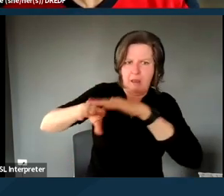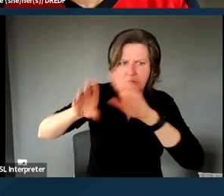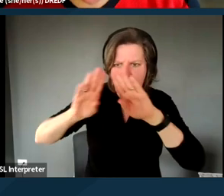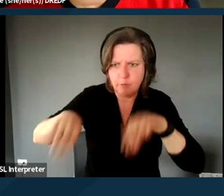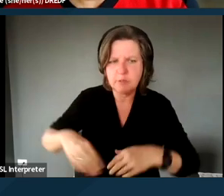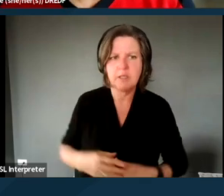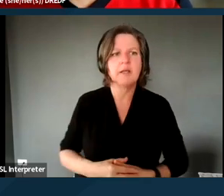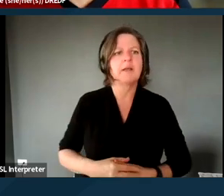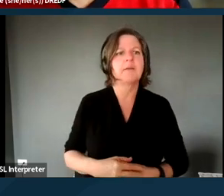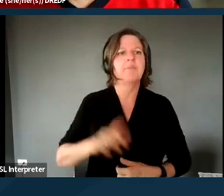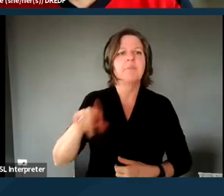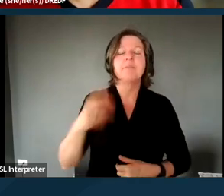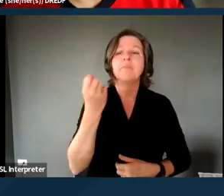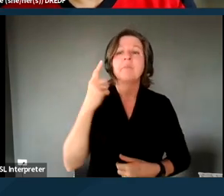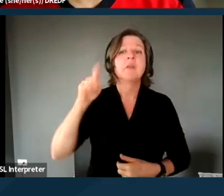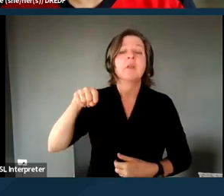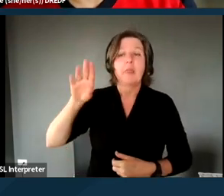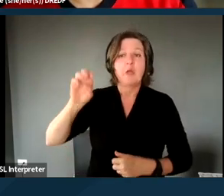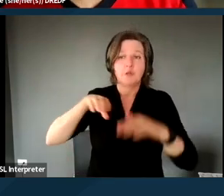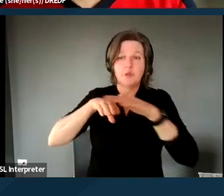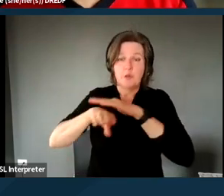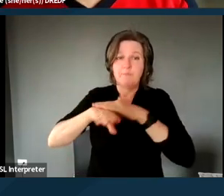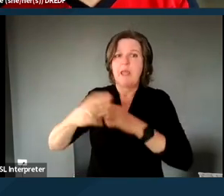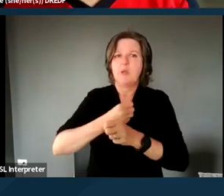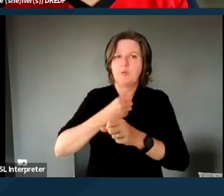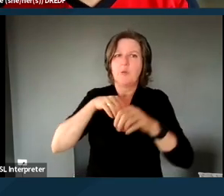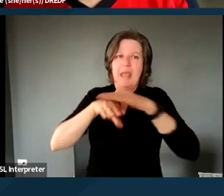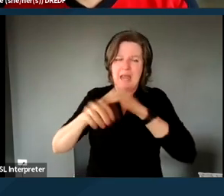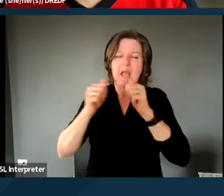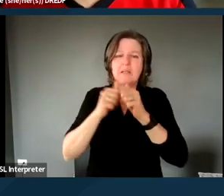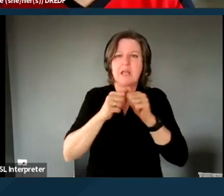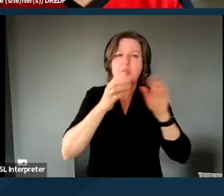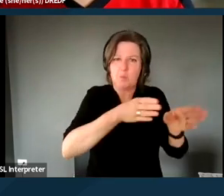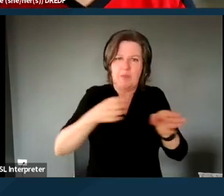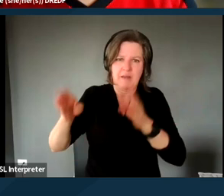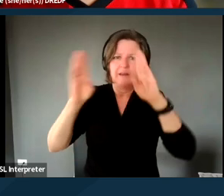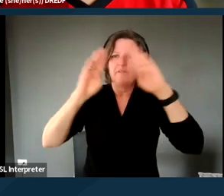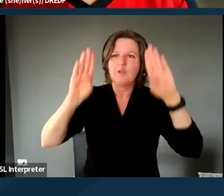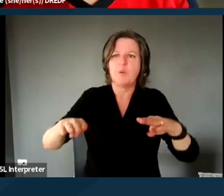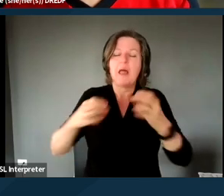There should be access to get help with an individualized housing support plan and help with setting up goals.